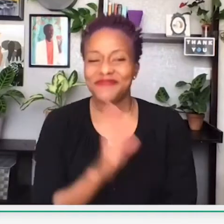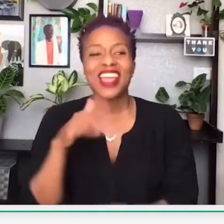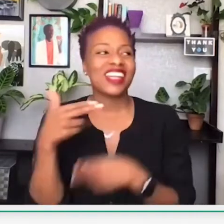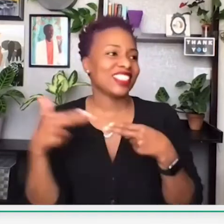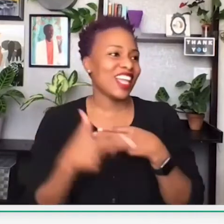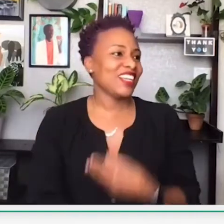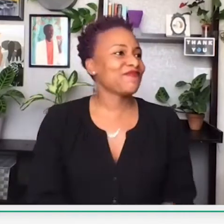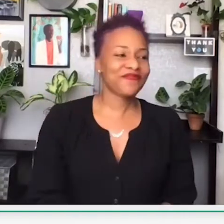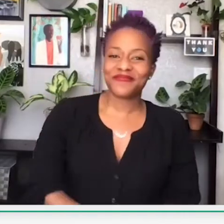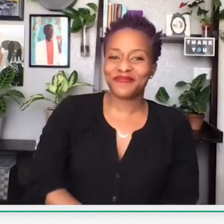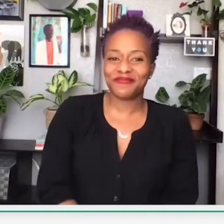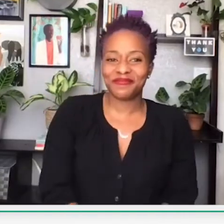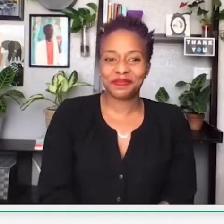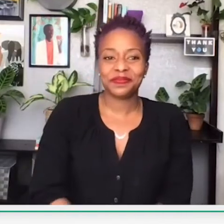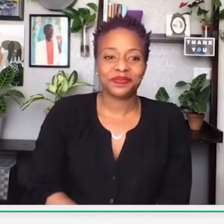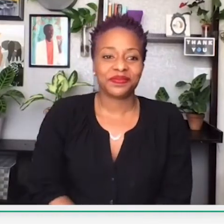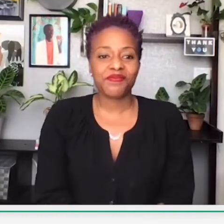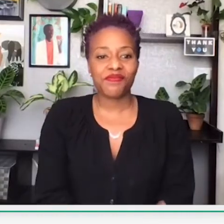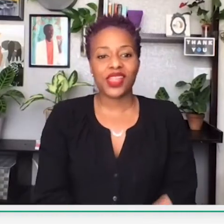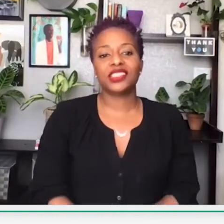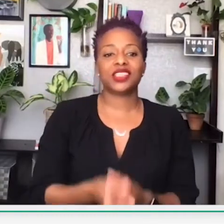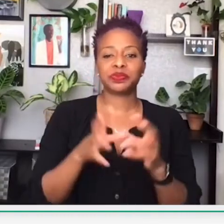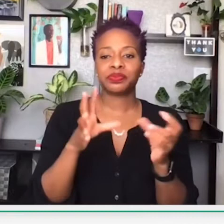and your lunch and get ready to learn!